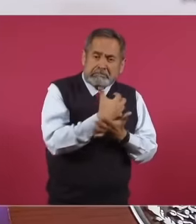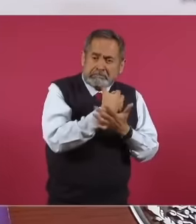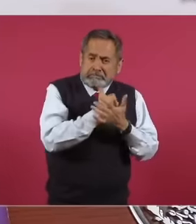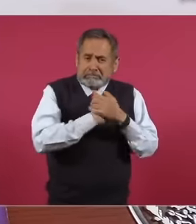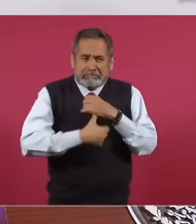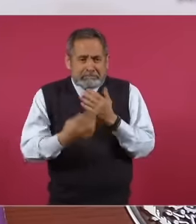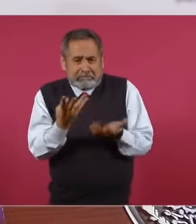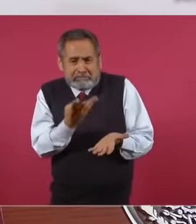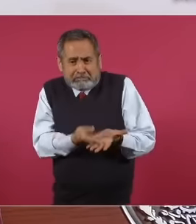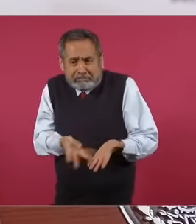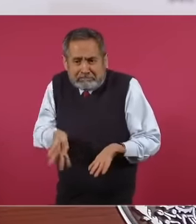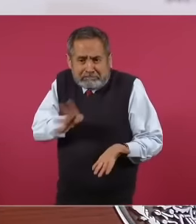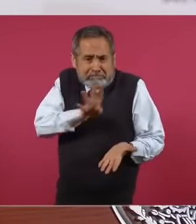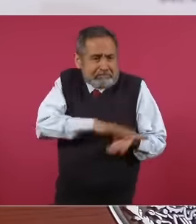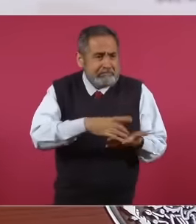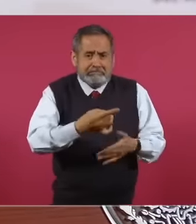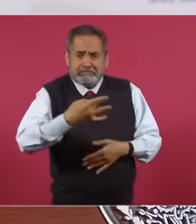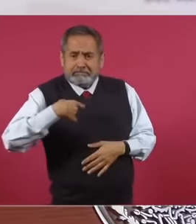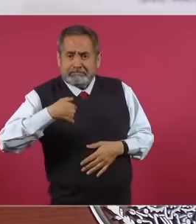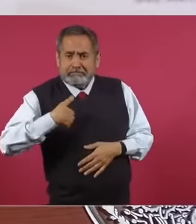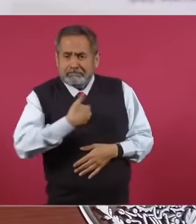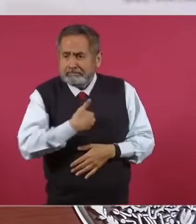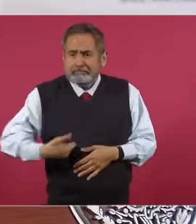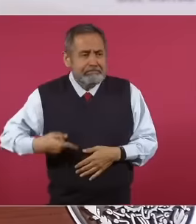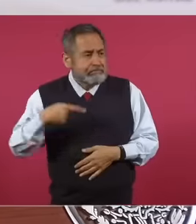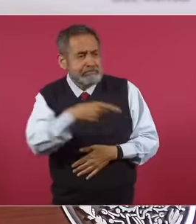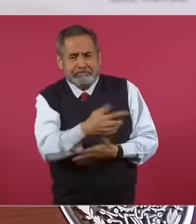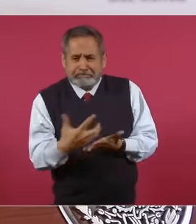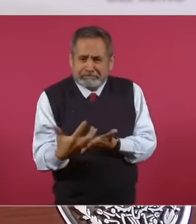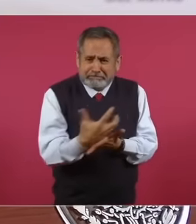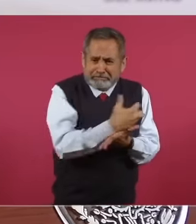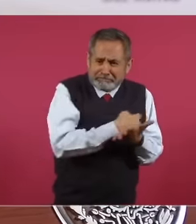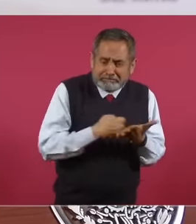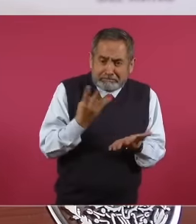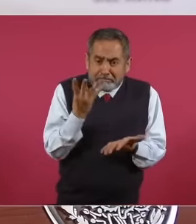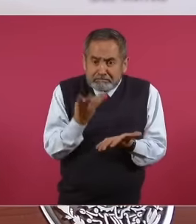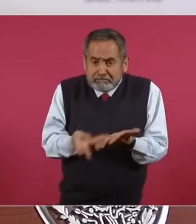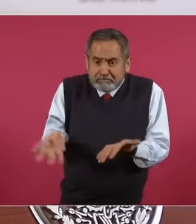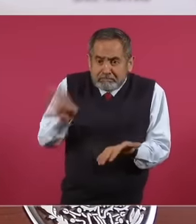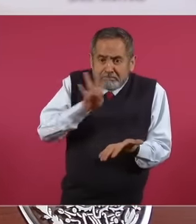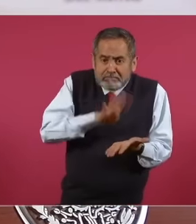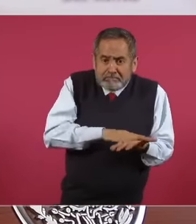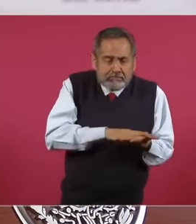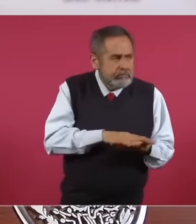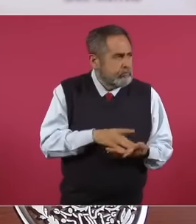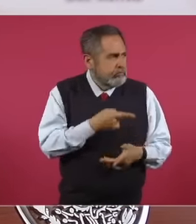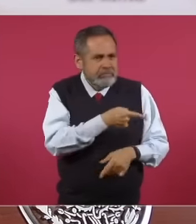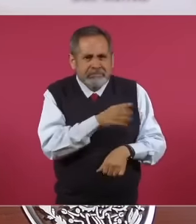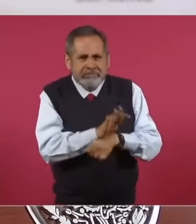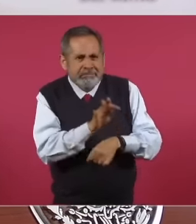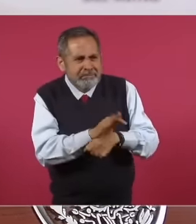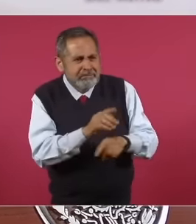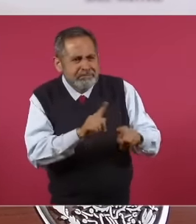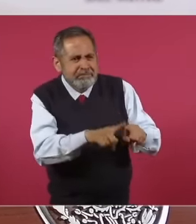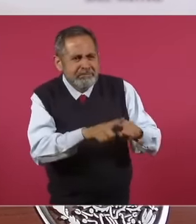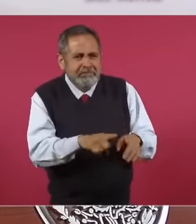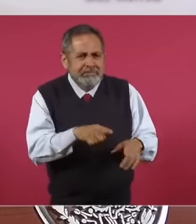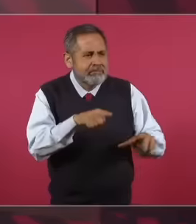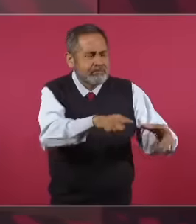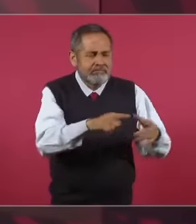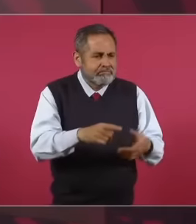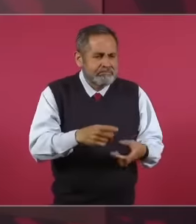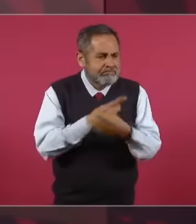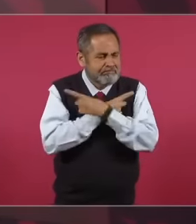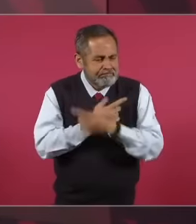what the president of the republic earns To those who are defending immoral dishonest people,